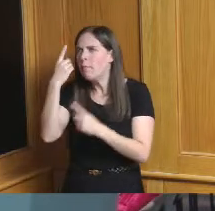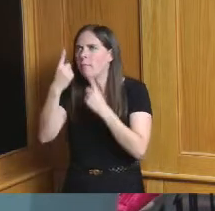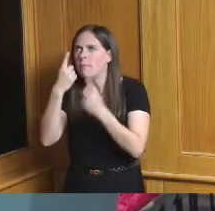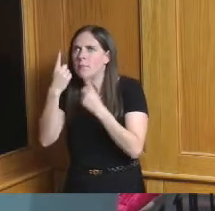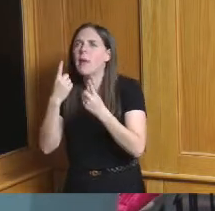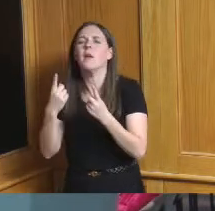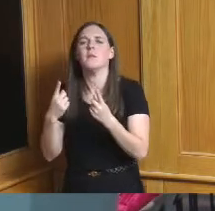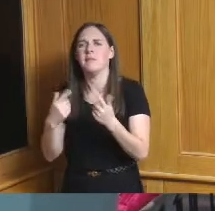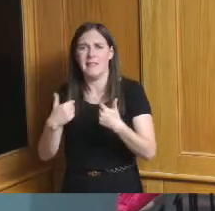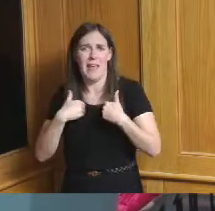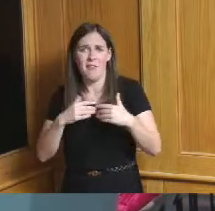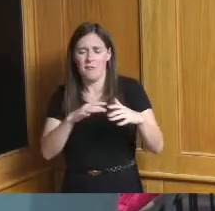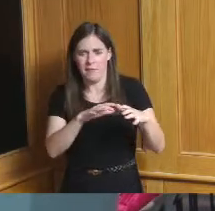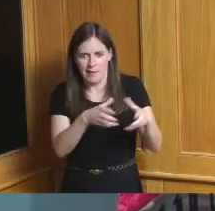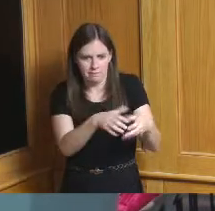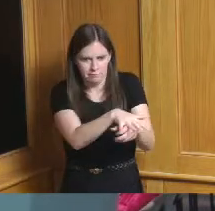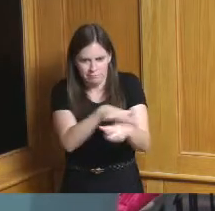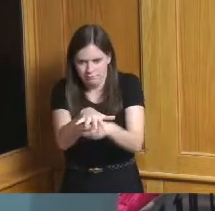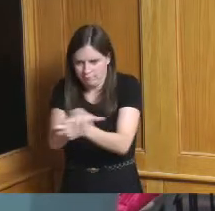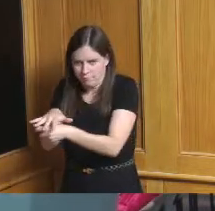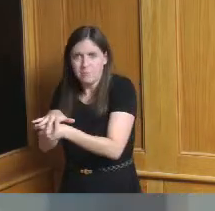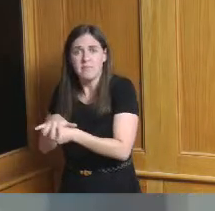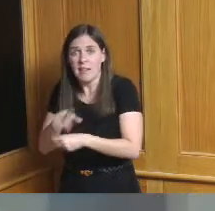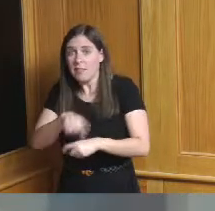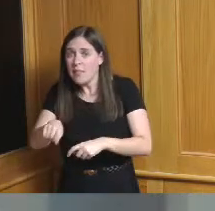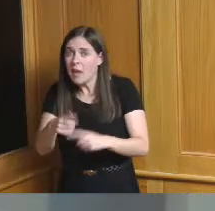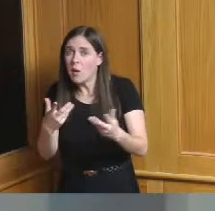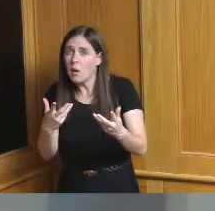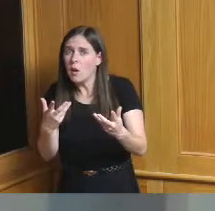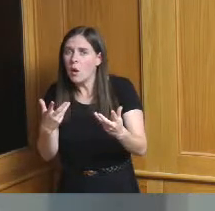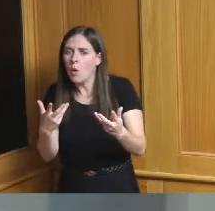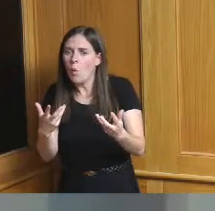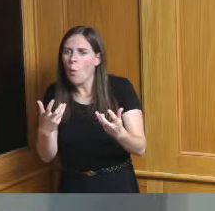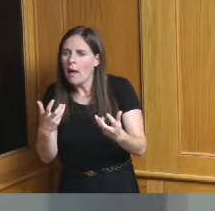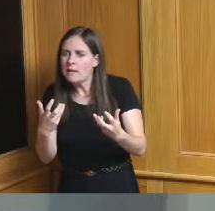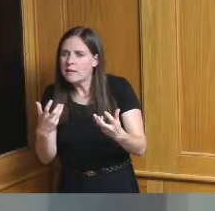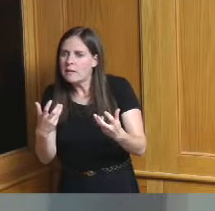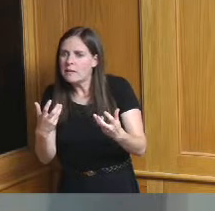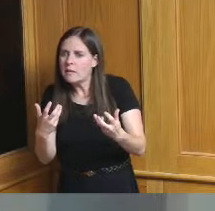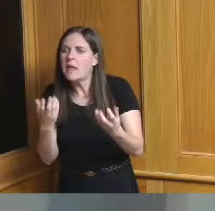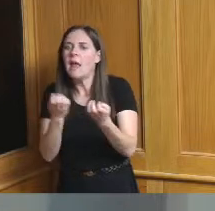villages etc they want autonomy they don't understand how shared service can really